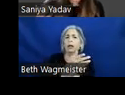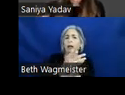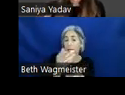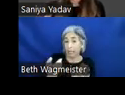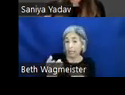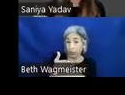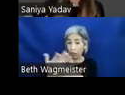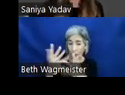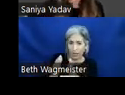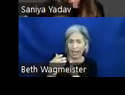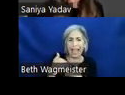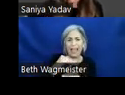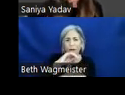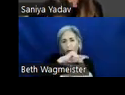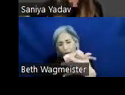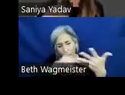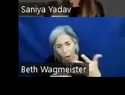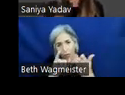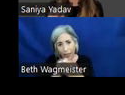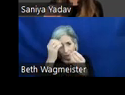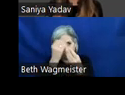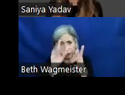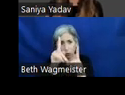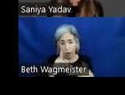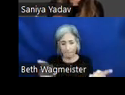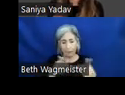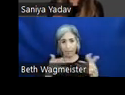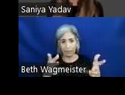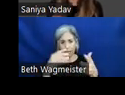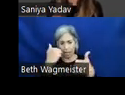I have all of that information in one place, it helps me to decide which component works best for